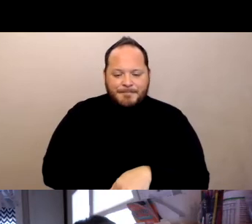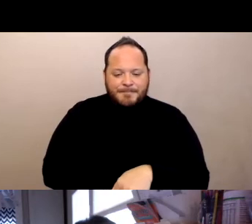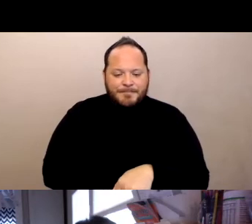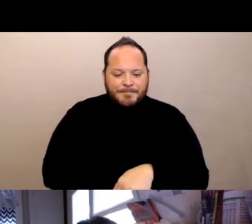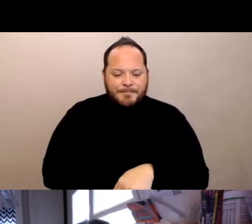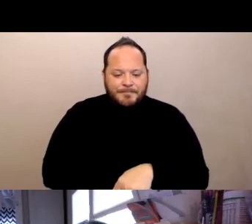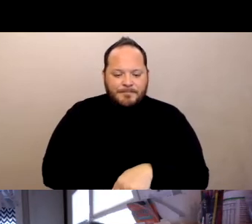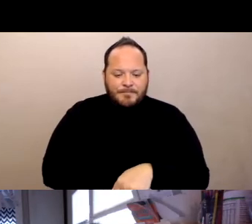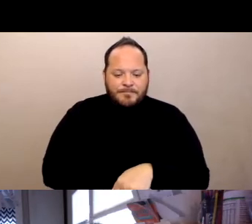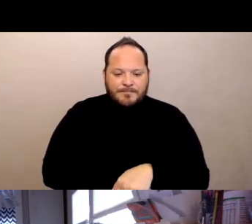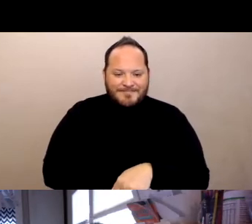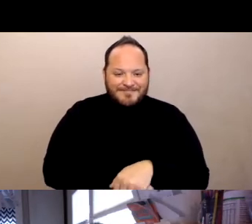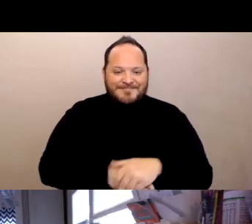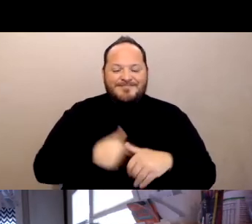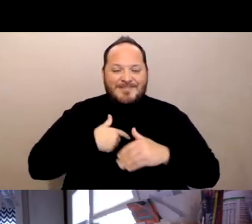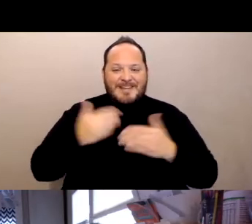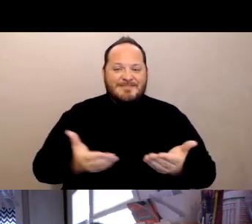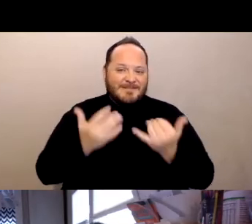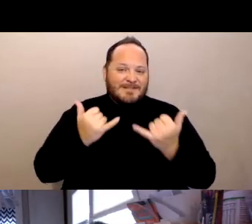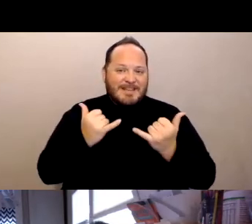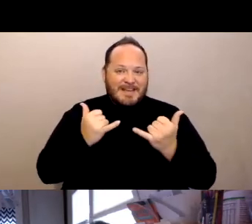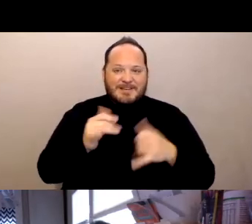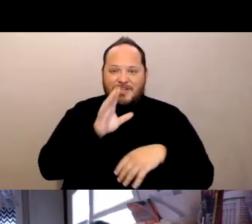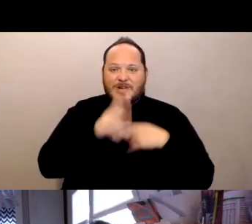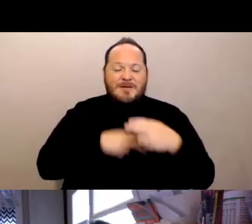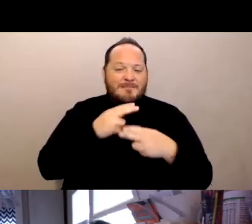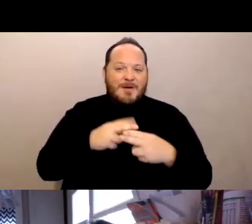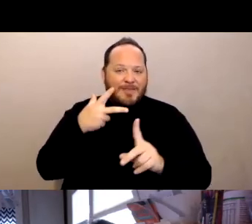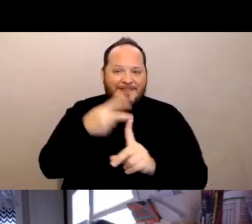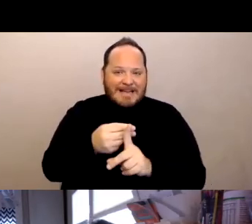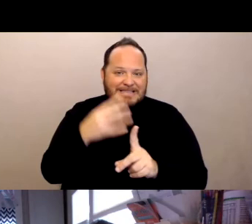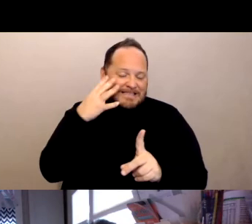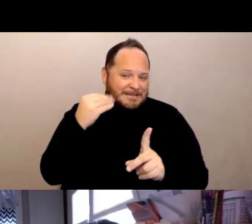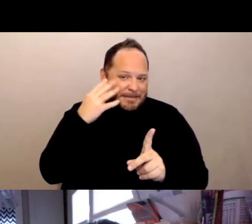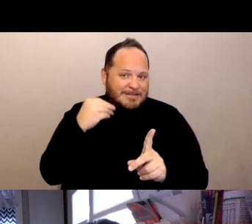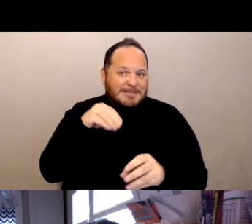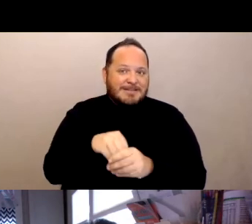So I'm here today to talk about the vaccine experience in long-term care facilities,